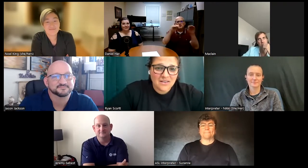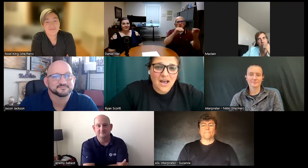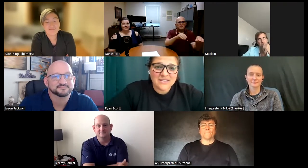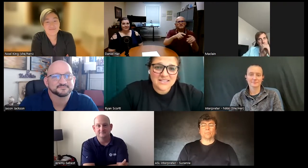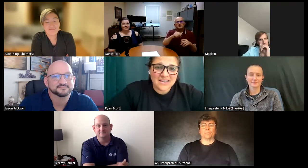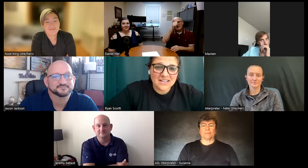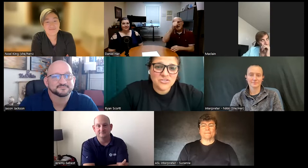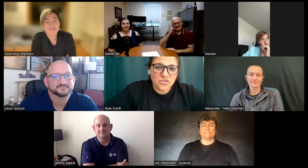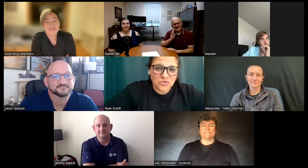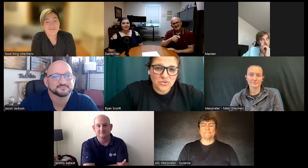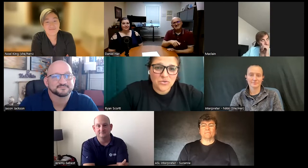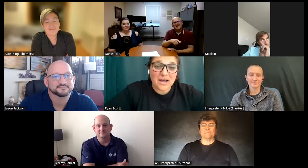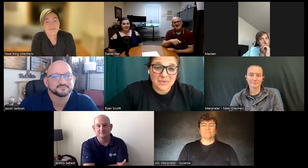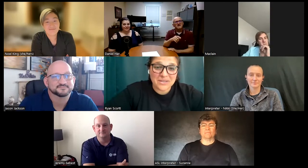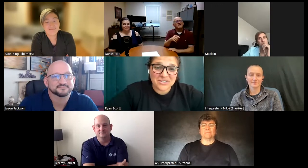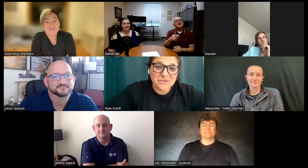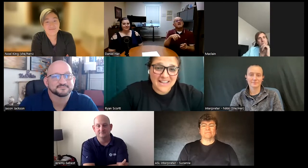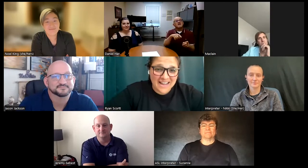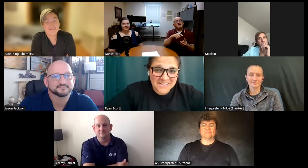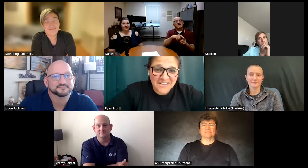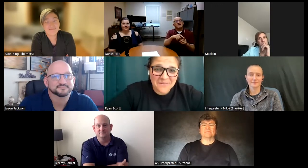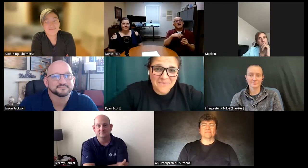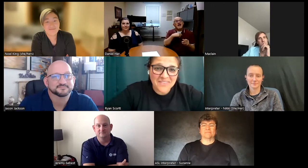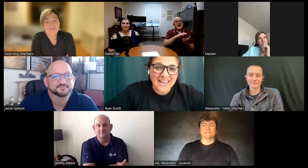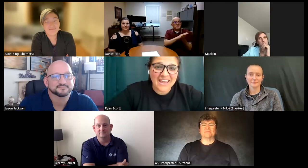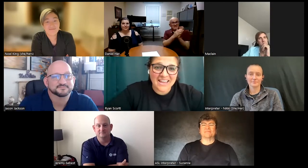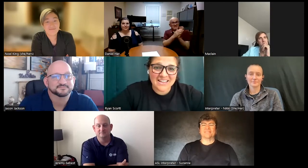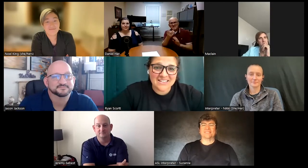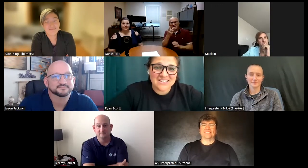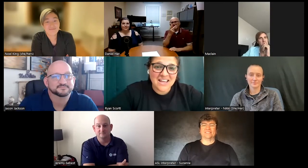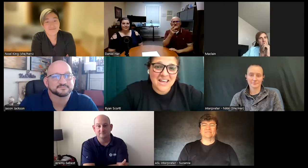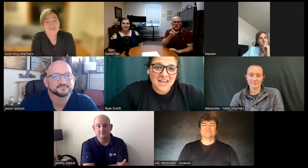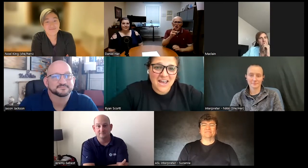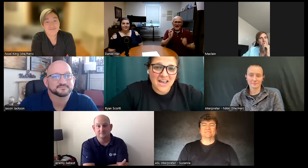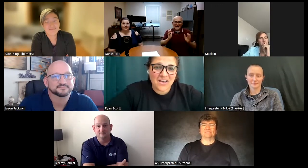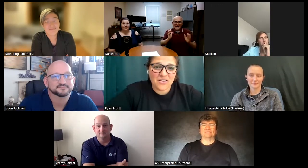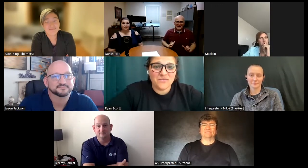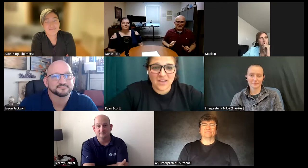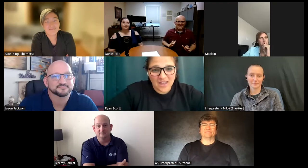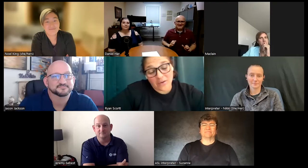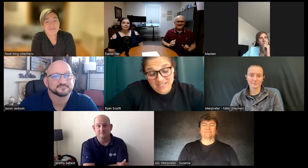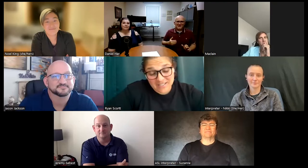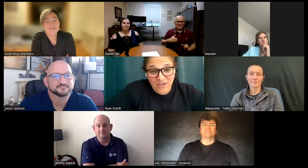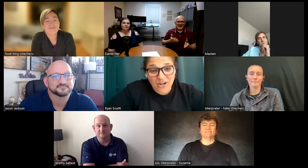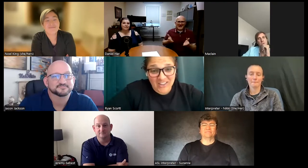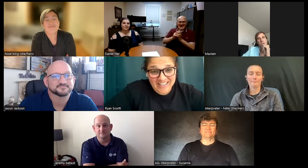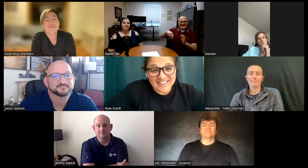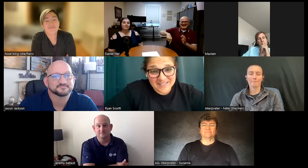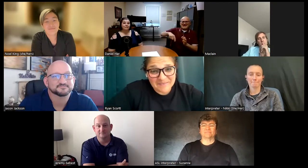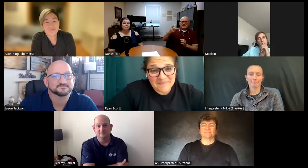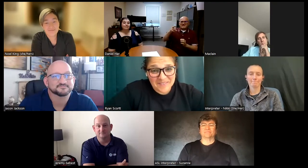I decided to come up here to Alaska and have I was a DVR client